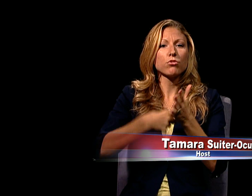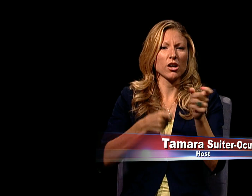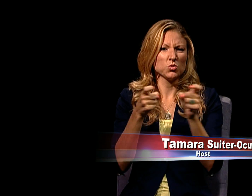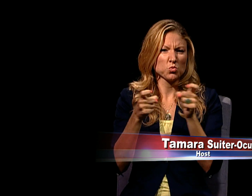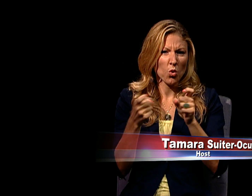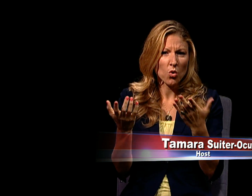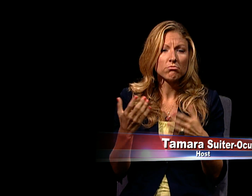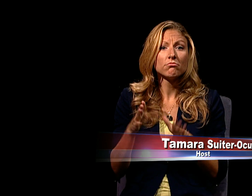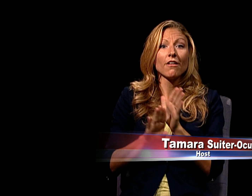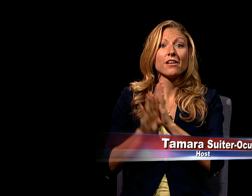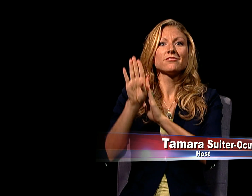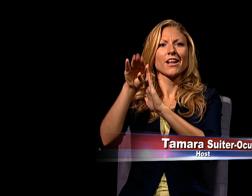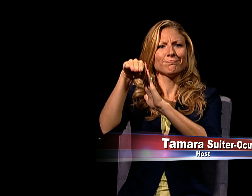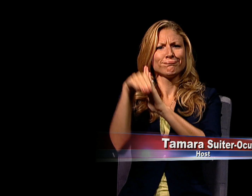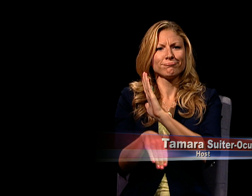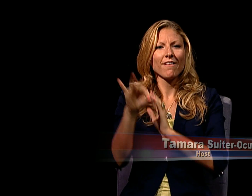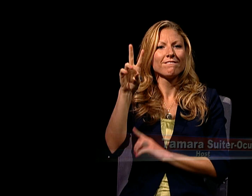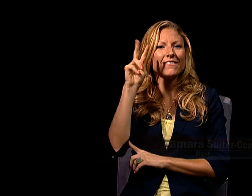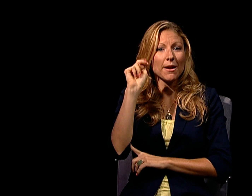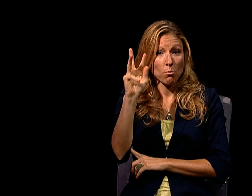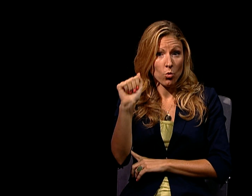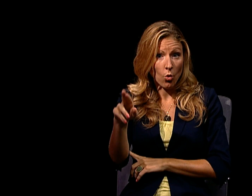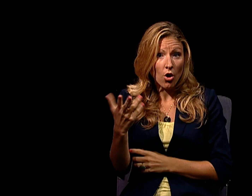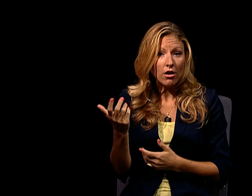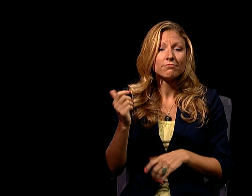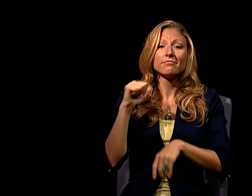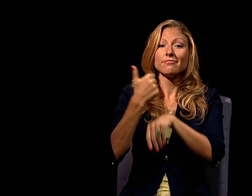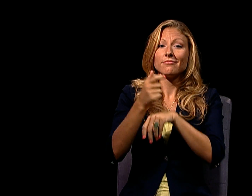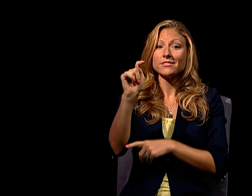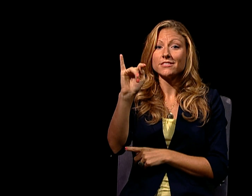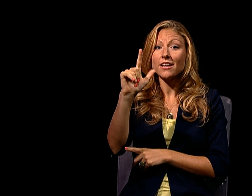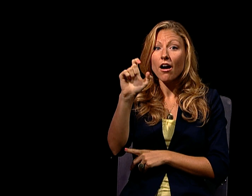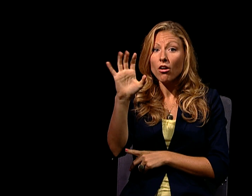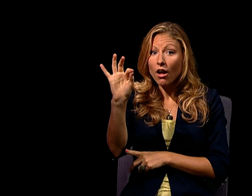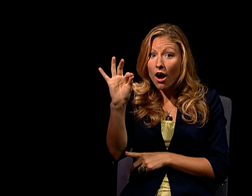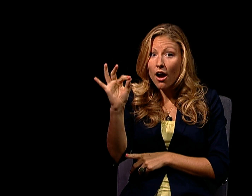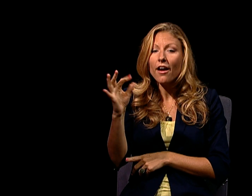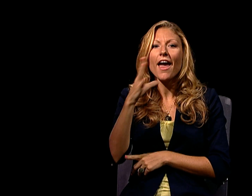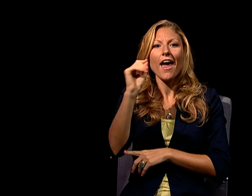THE ESCALATION AND THEN END OF THE VIETNAM WAR, TITLE IX,